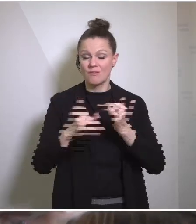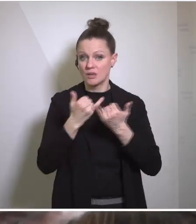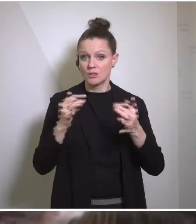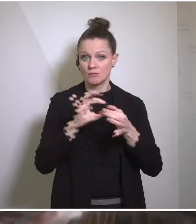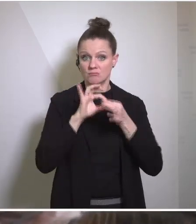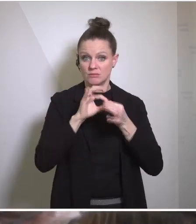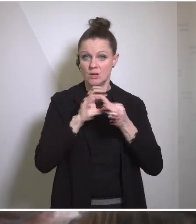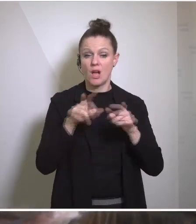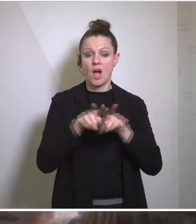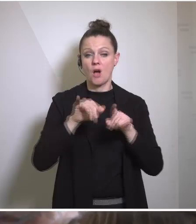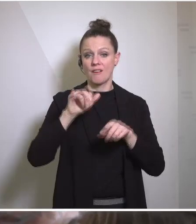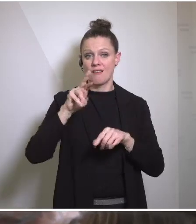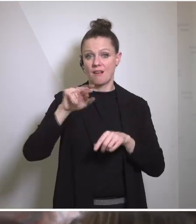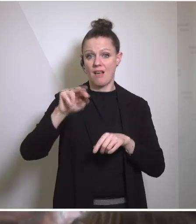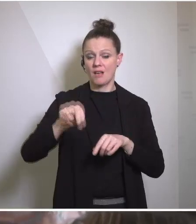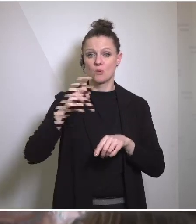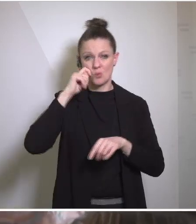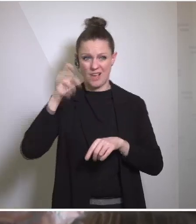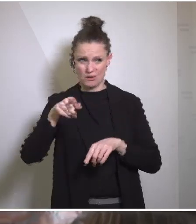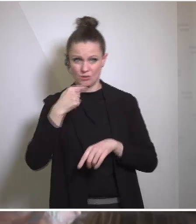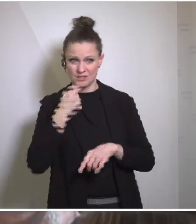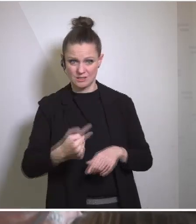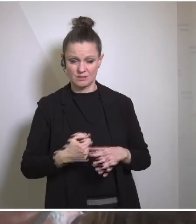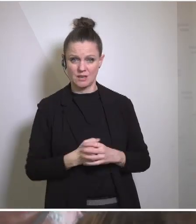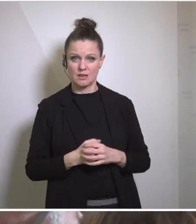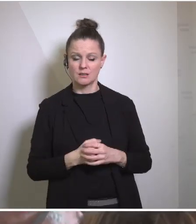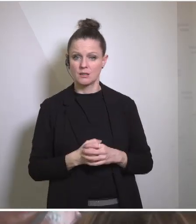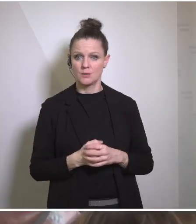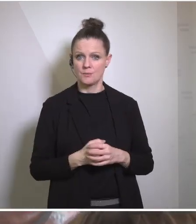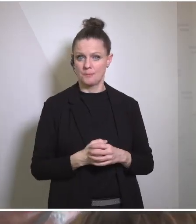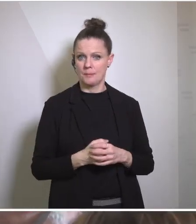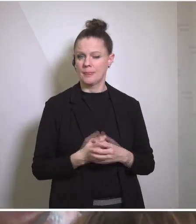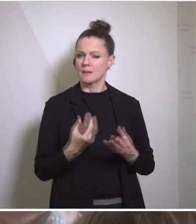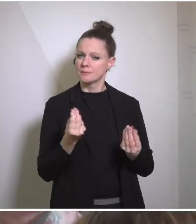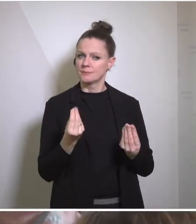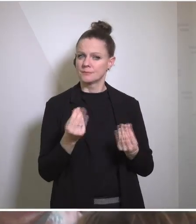and since you have both talked about Ukraine, what is your latest sense of the possibility that Iran